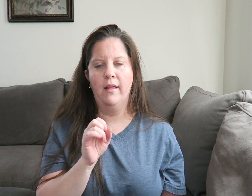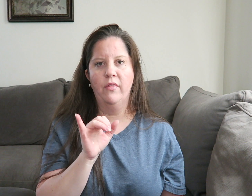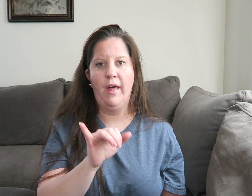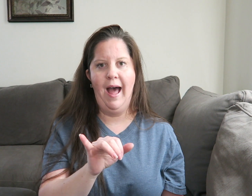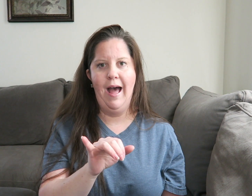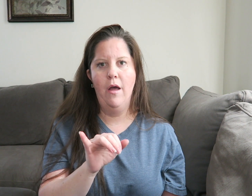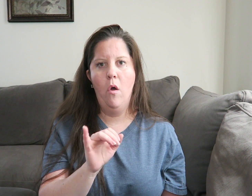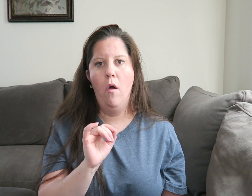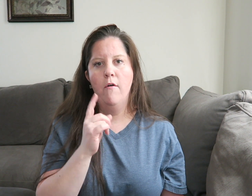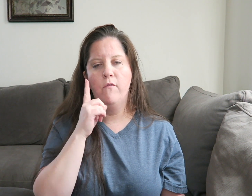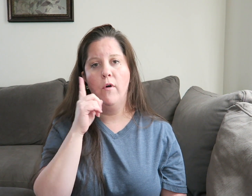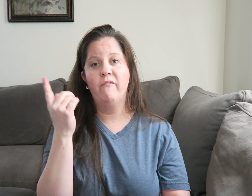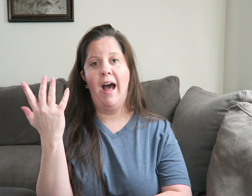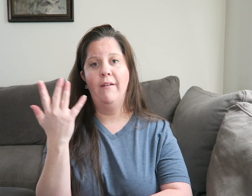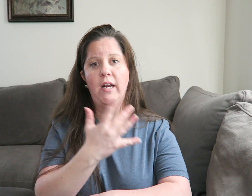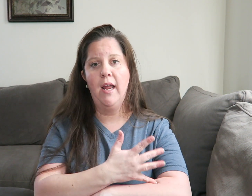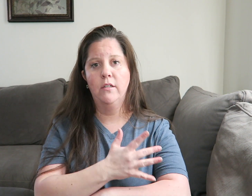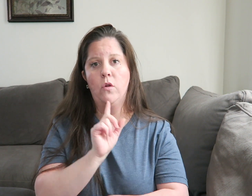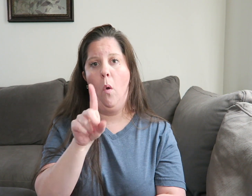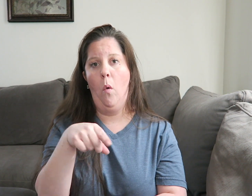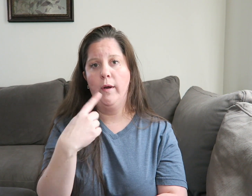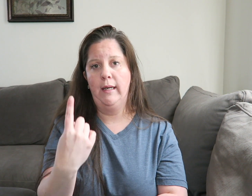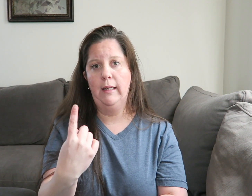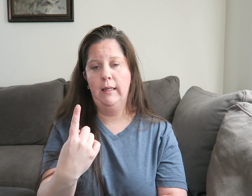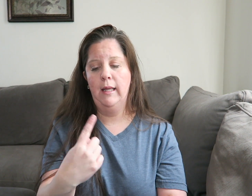Take that for 5 days only